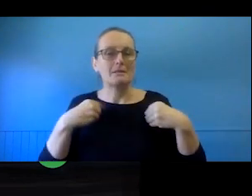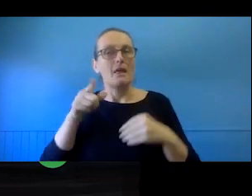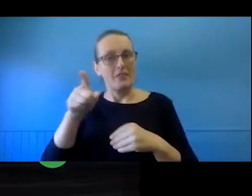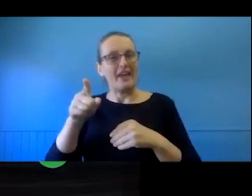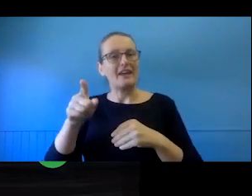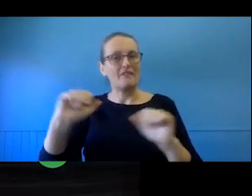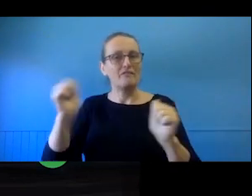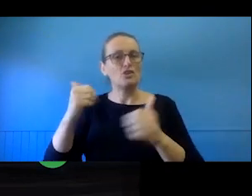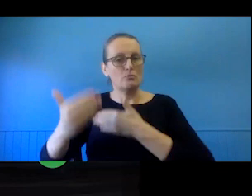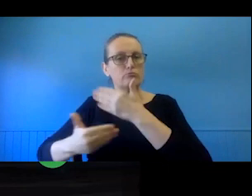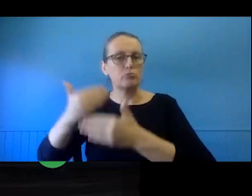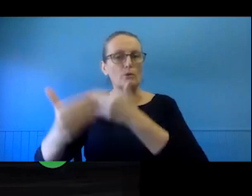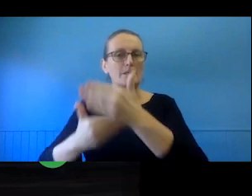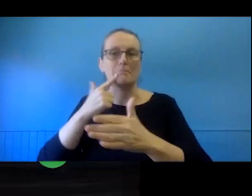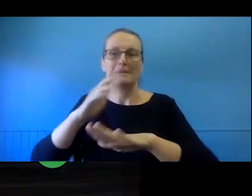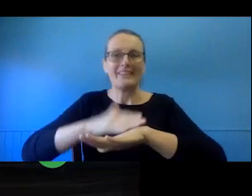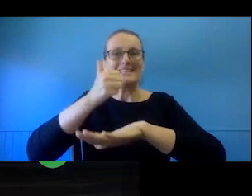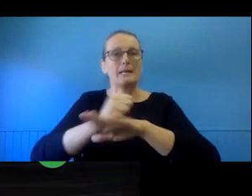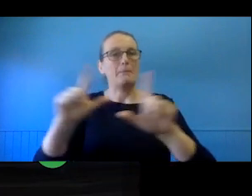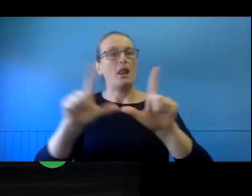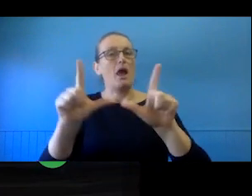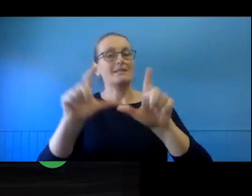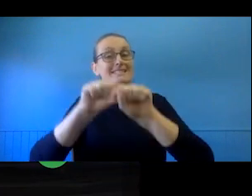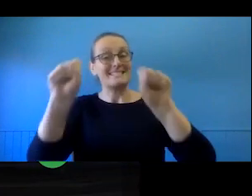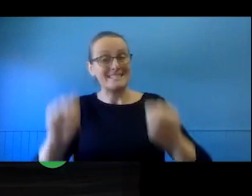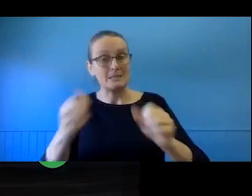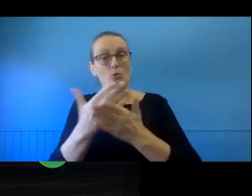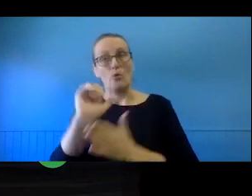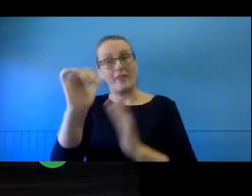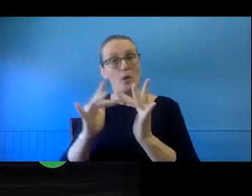up licensing systems on their websites which generate standardise